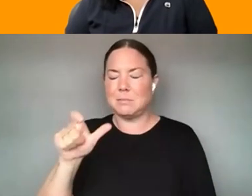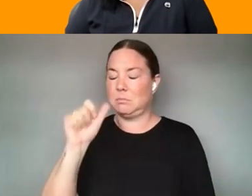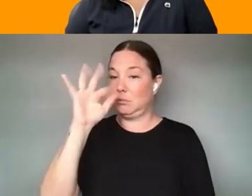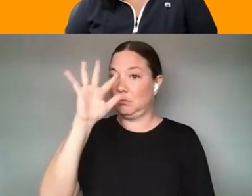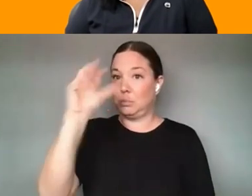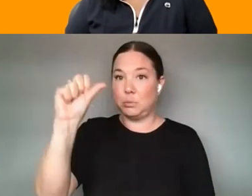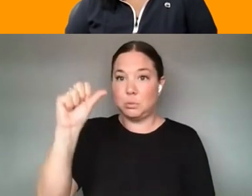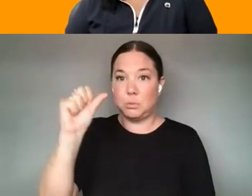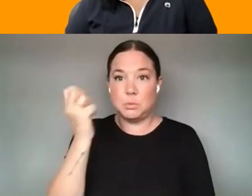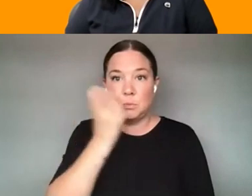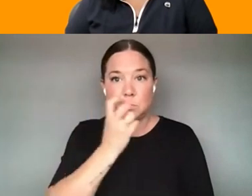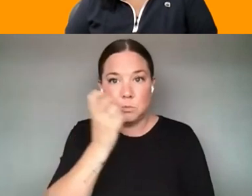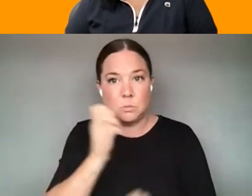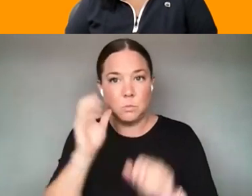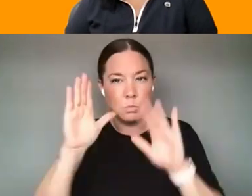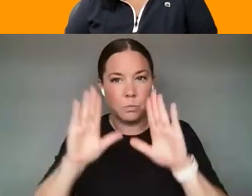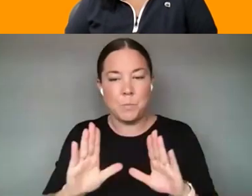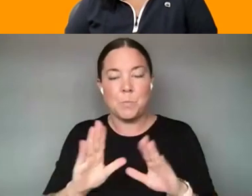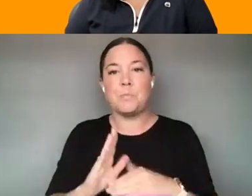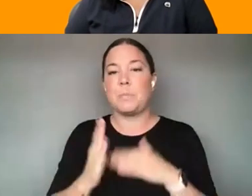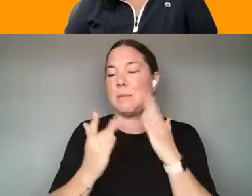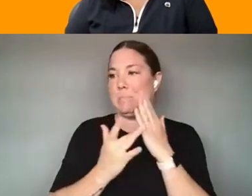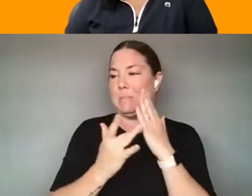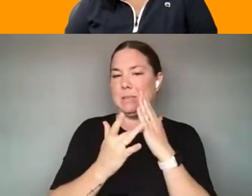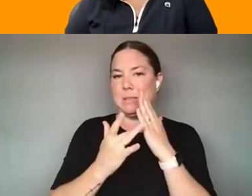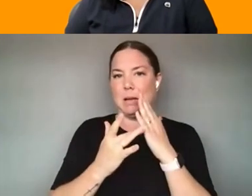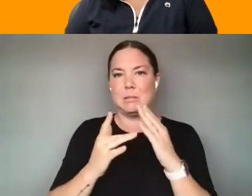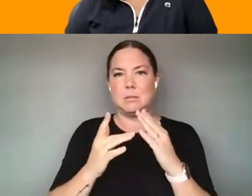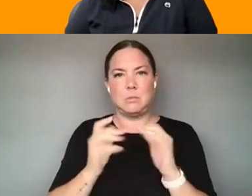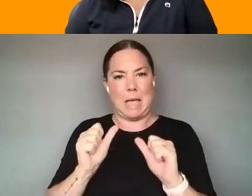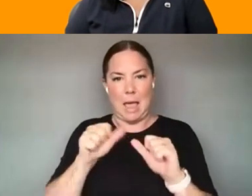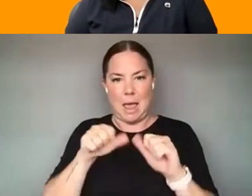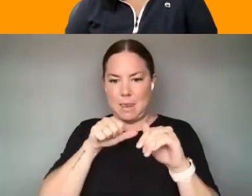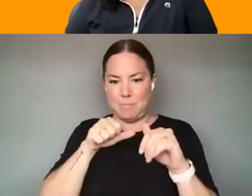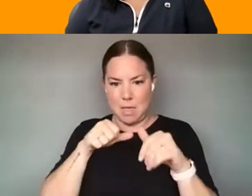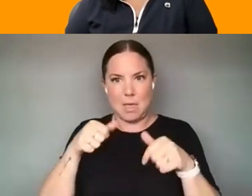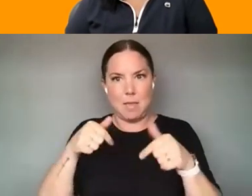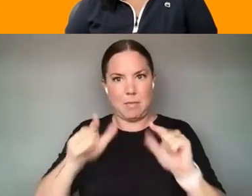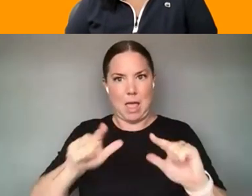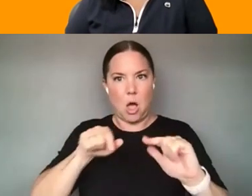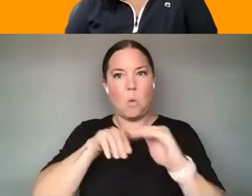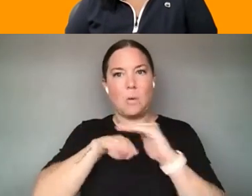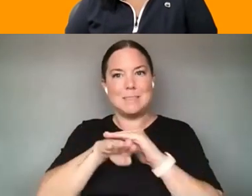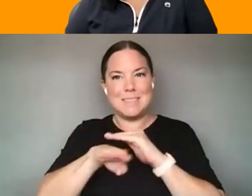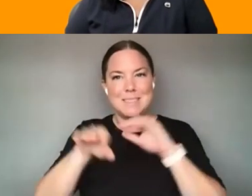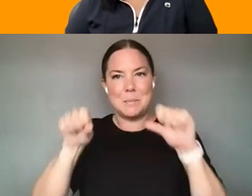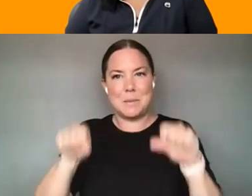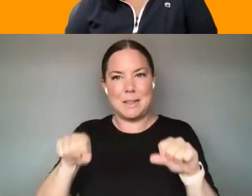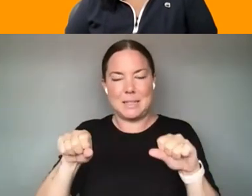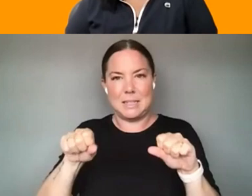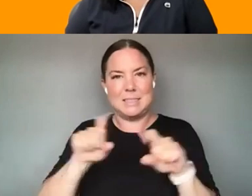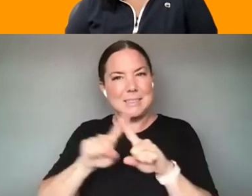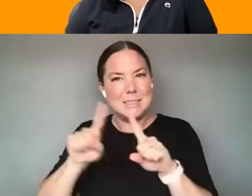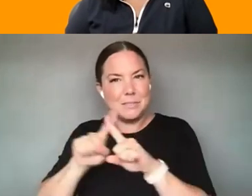CAN ACTUALLY BE A WAY TO ENABLE ACCESSIBILITY TO CONCEPTS THAT, THAT ARE MORE DIFFICULT. LIKE IF